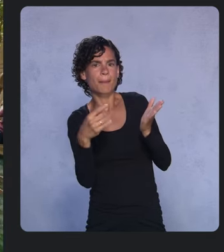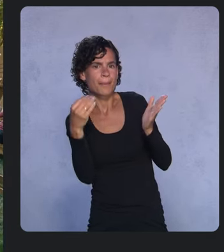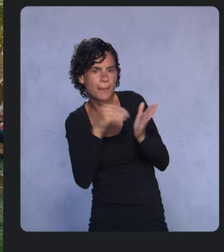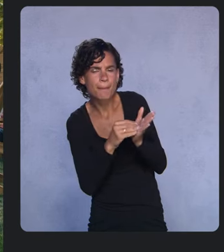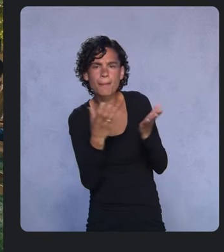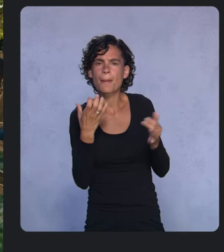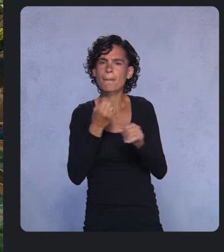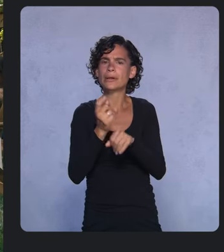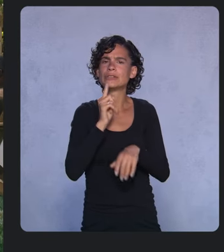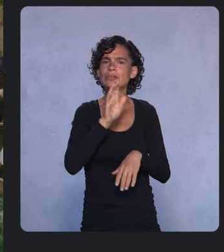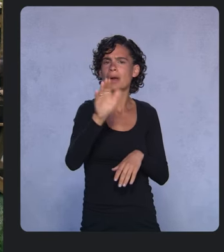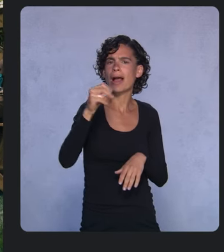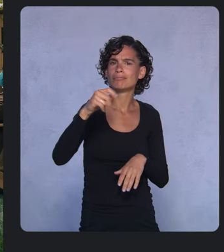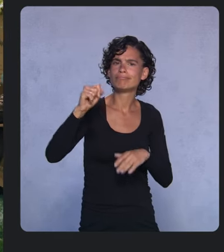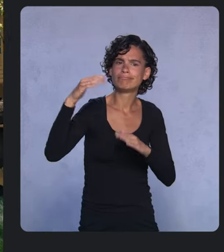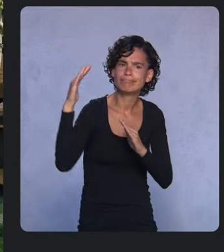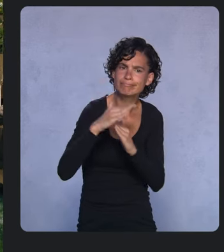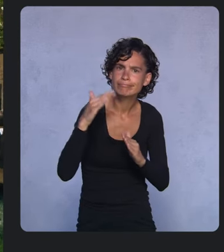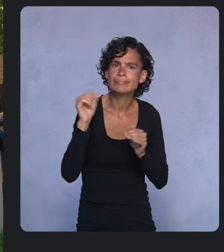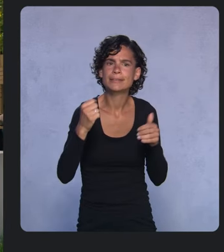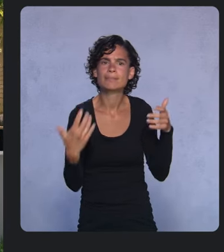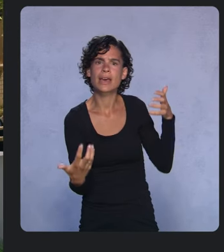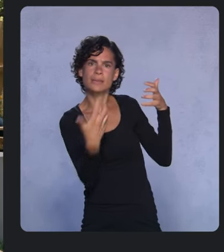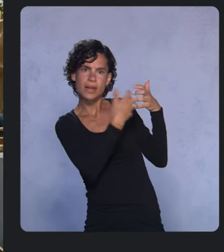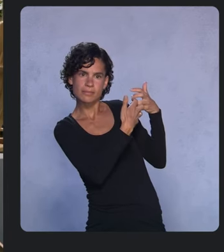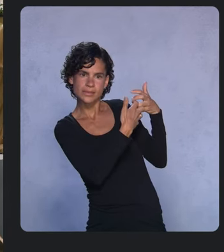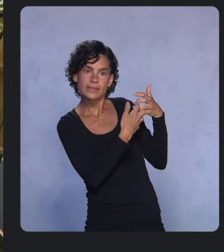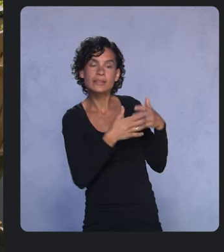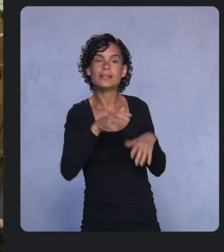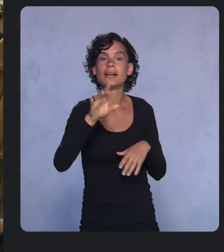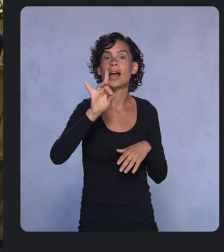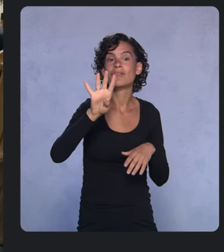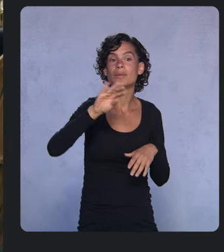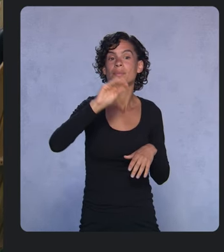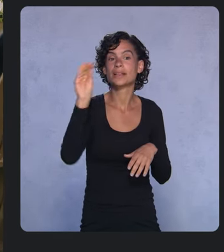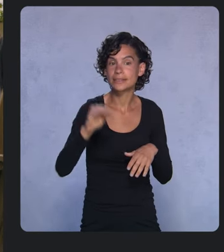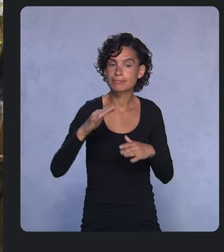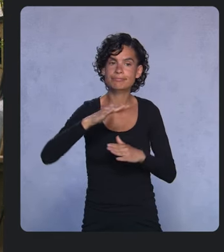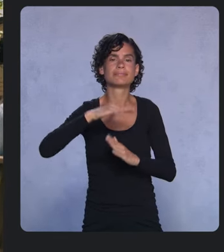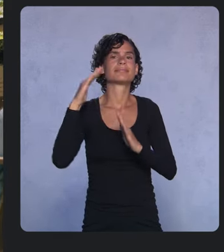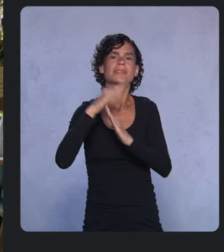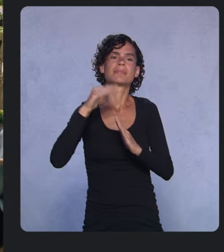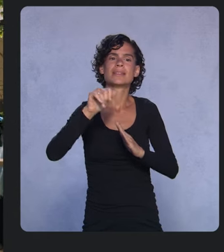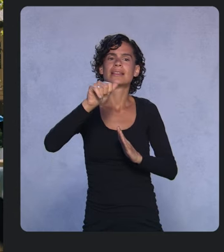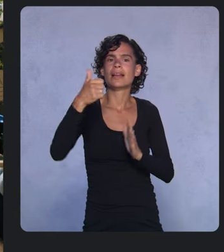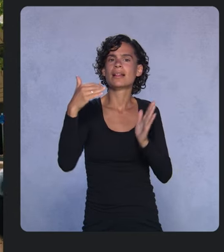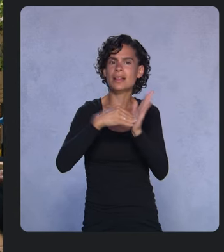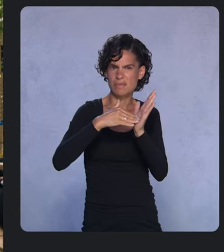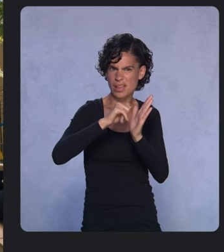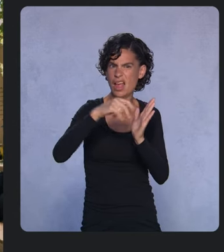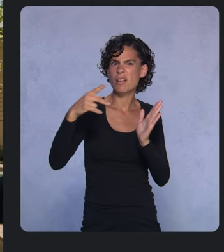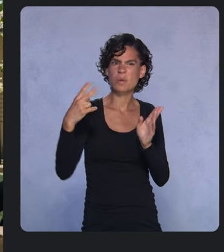Over 84 percent of the top 10,000 apps are now using a Jetpack library. And today we're going further.